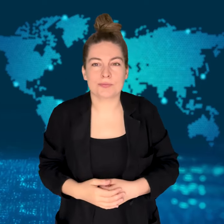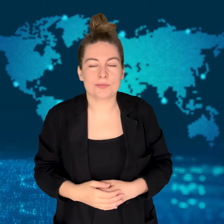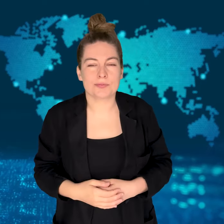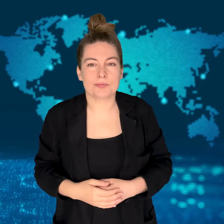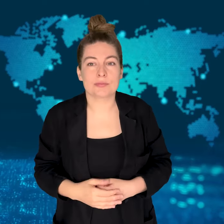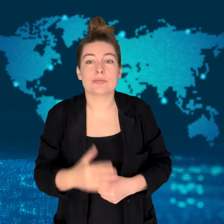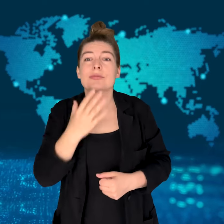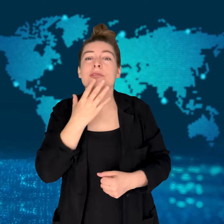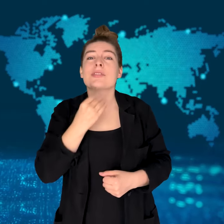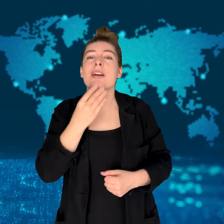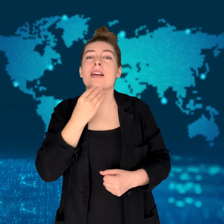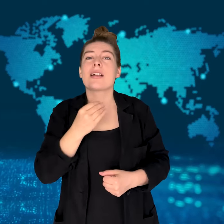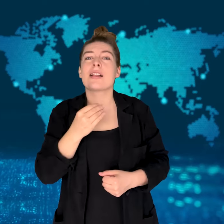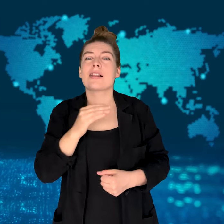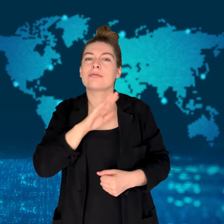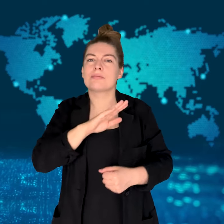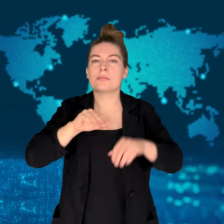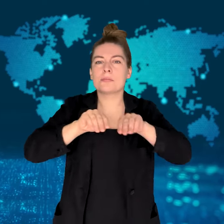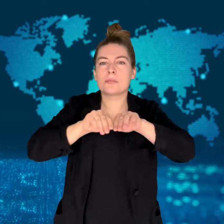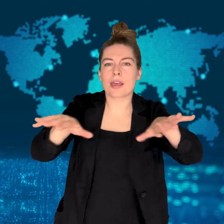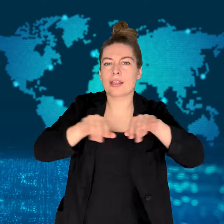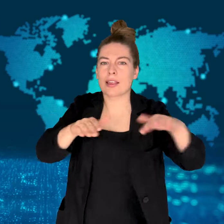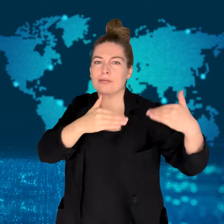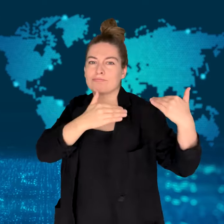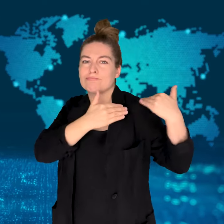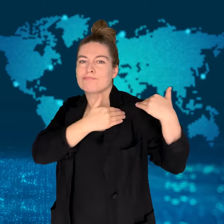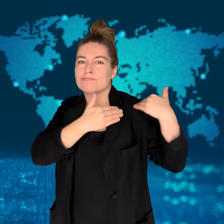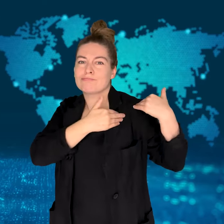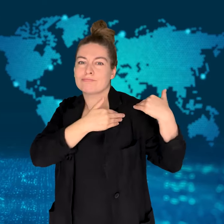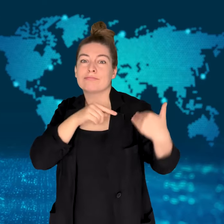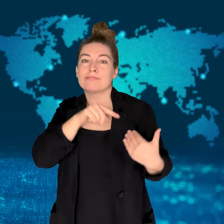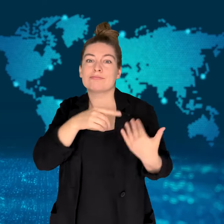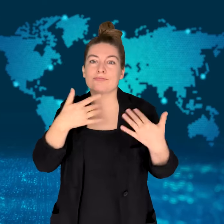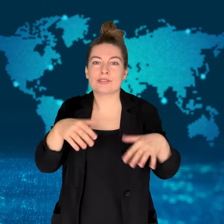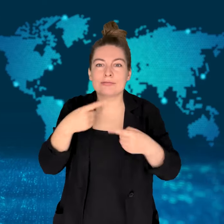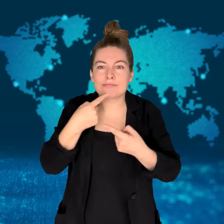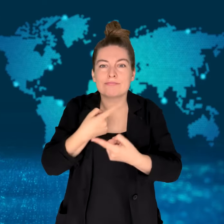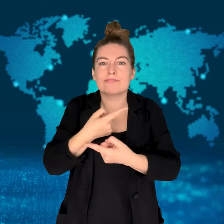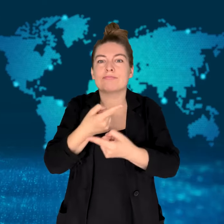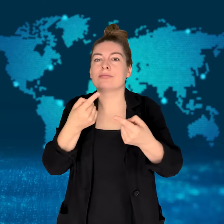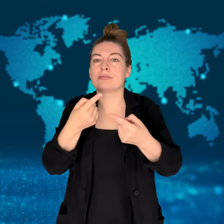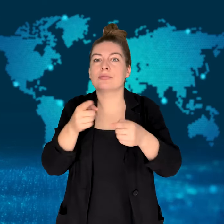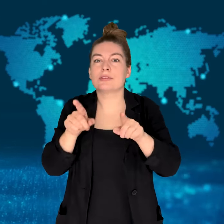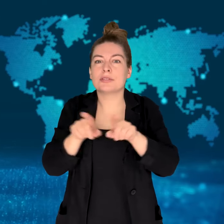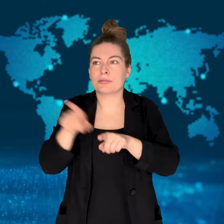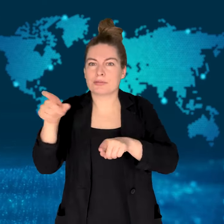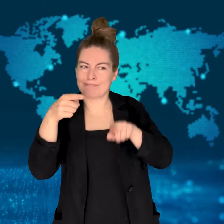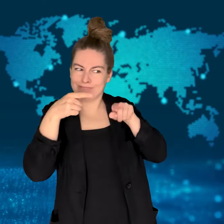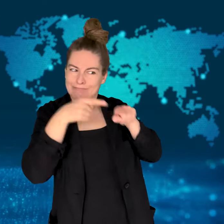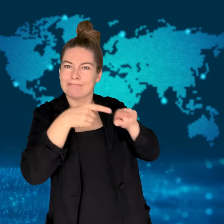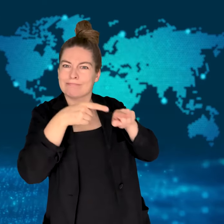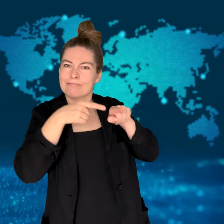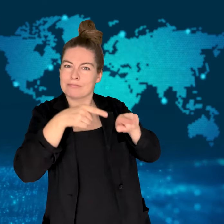two Syrian police officers were among those who were injured.